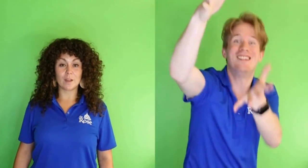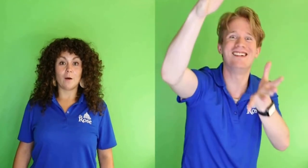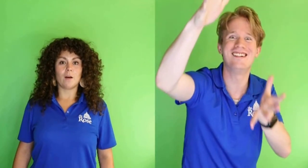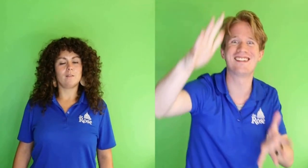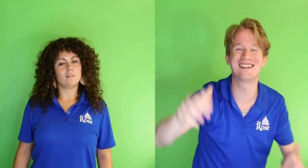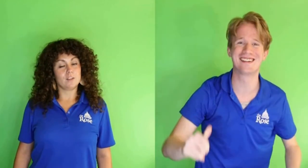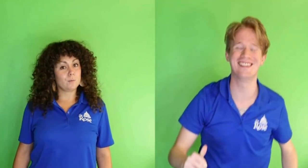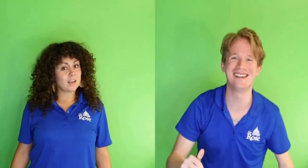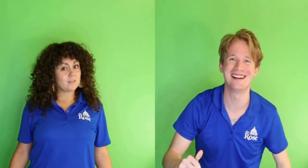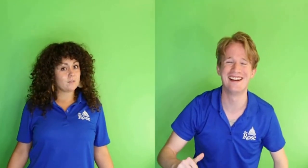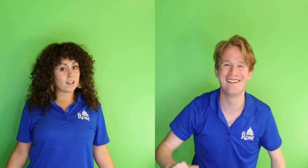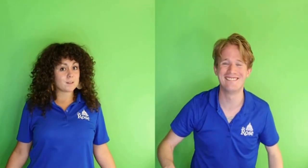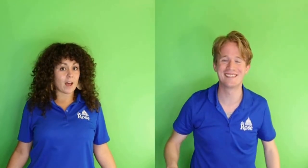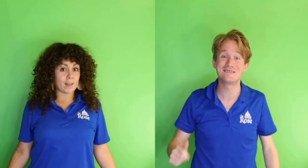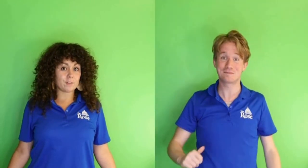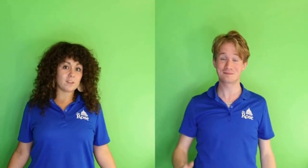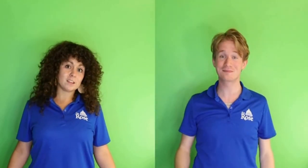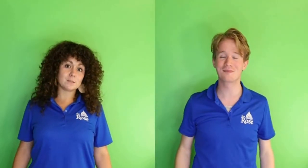You might even find some other feelings balls lying around your house.